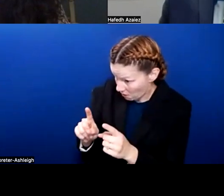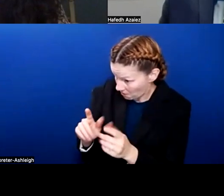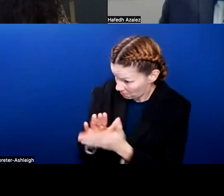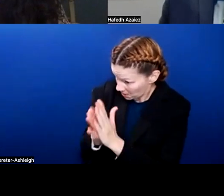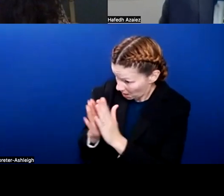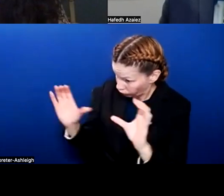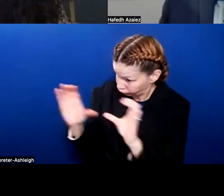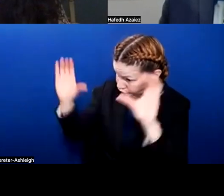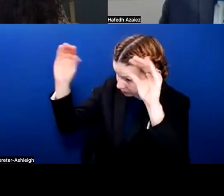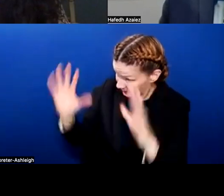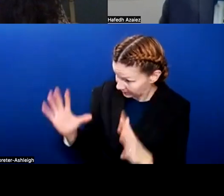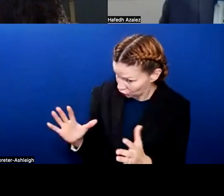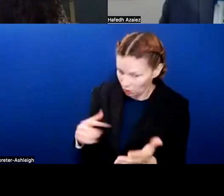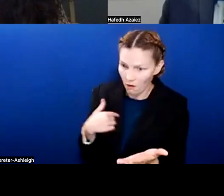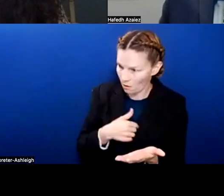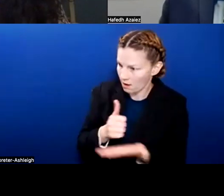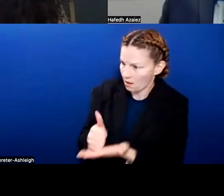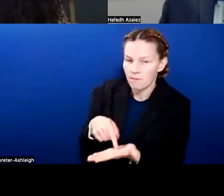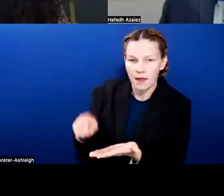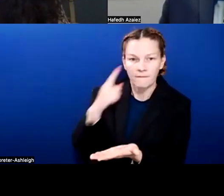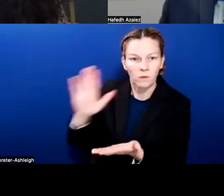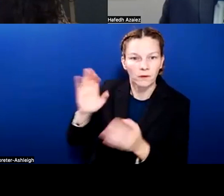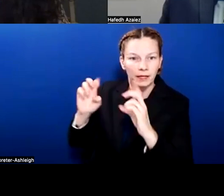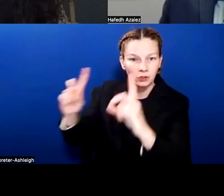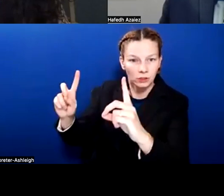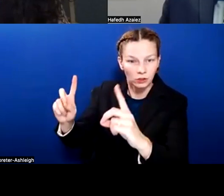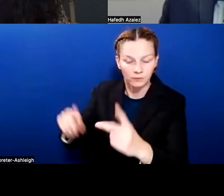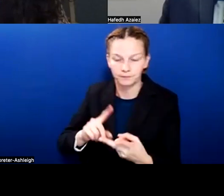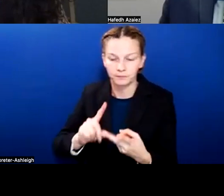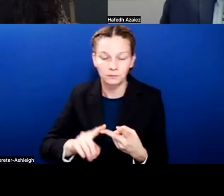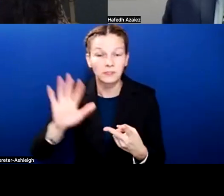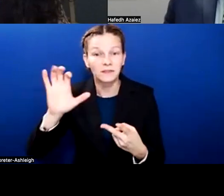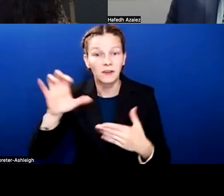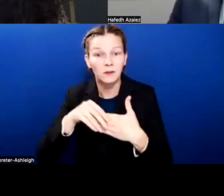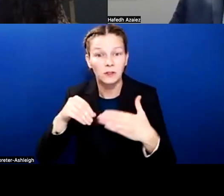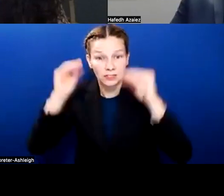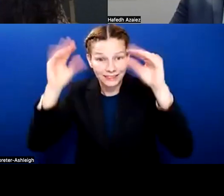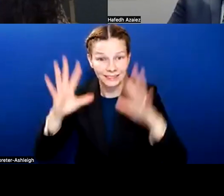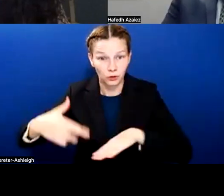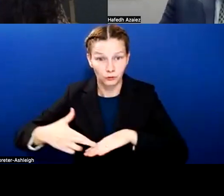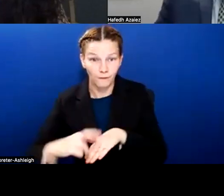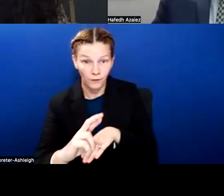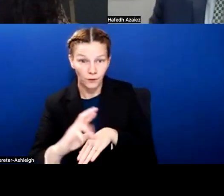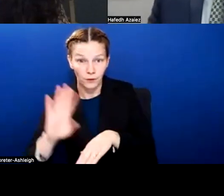Another example is we offer a $500 teacher referral bonus for any employee in the district who refers a teacher who is hired